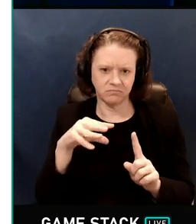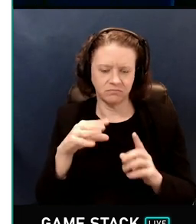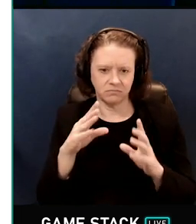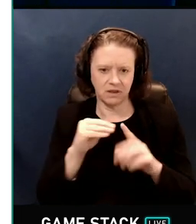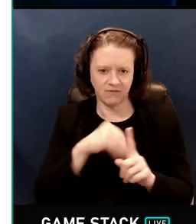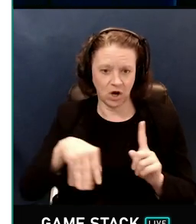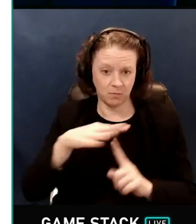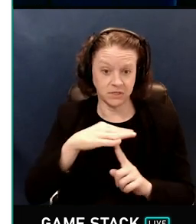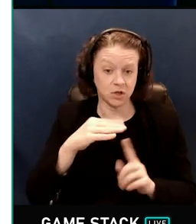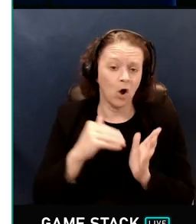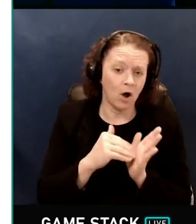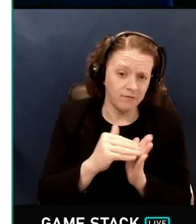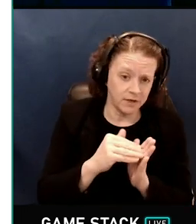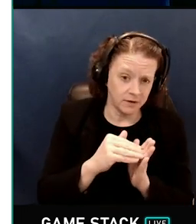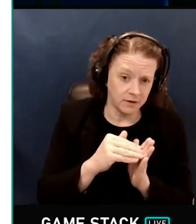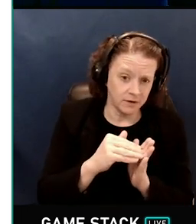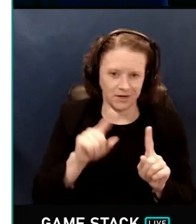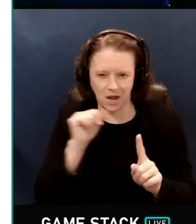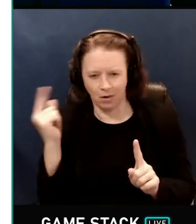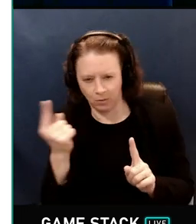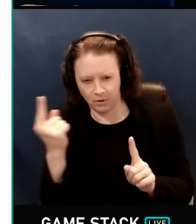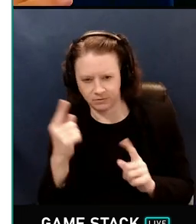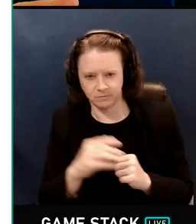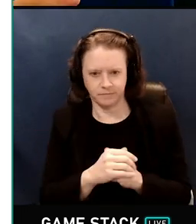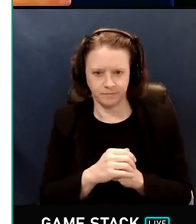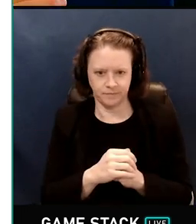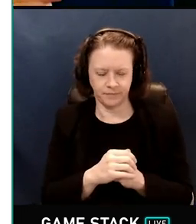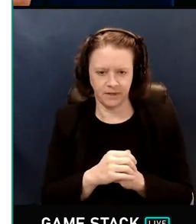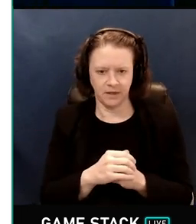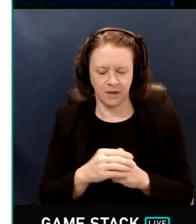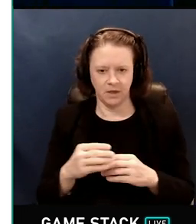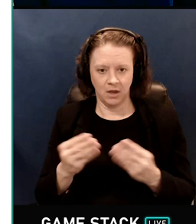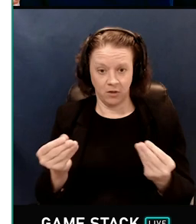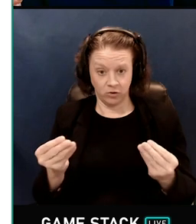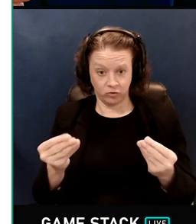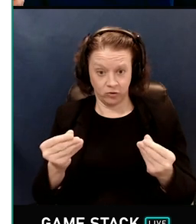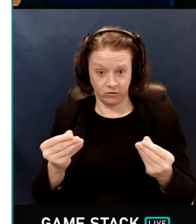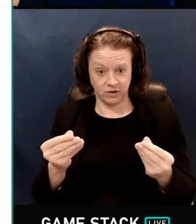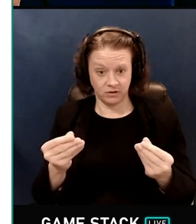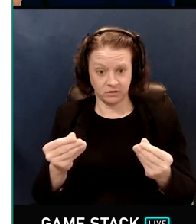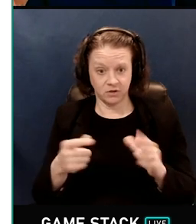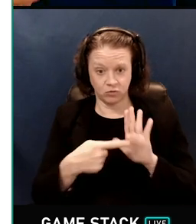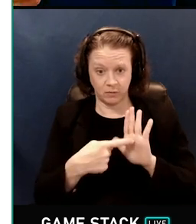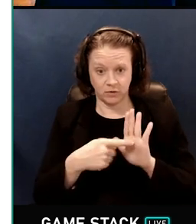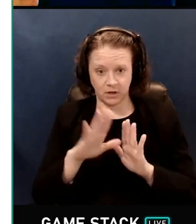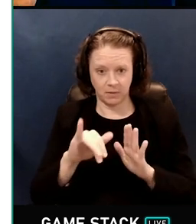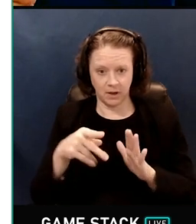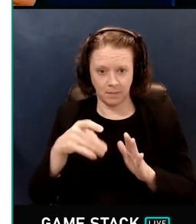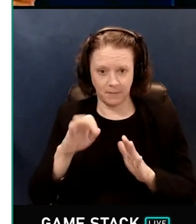often, not always. And the surfaces represented by pixels in the world,